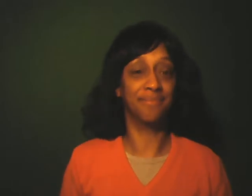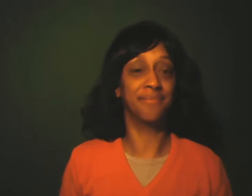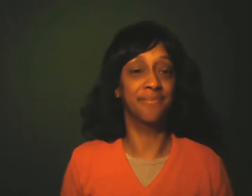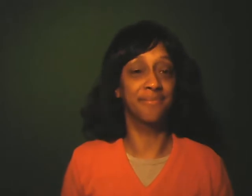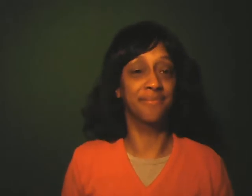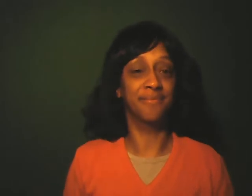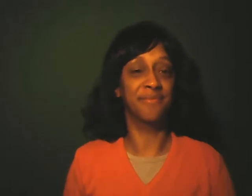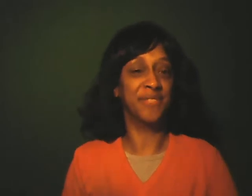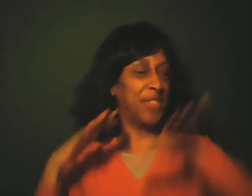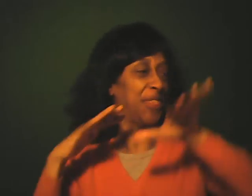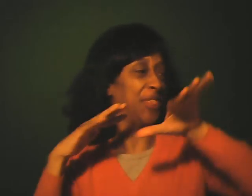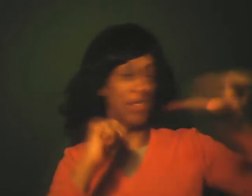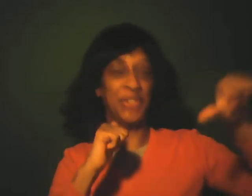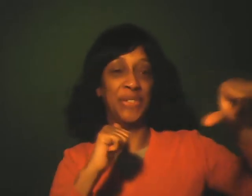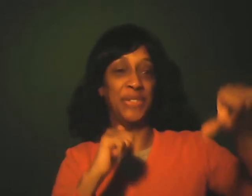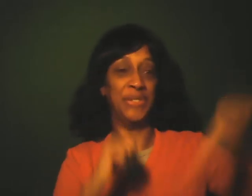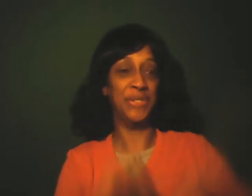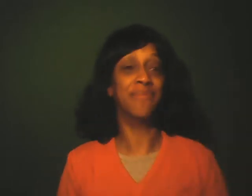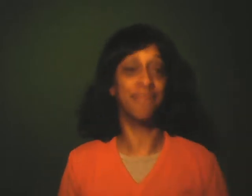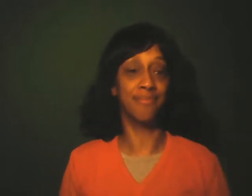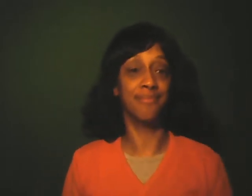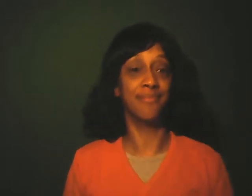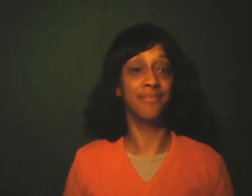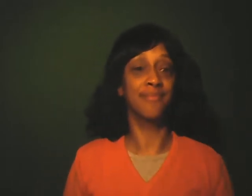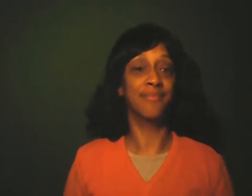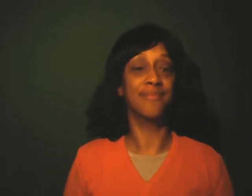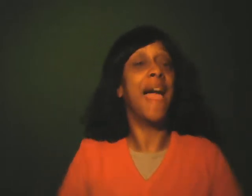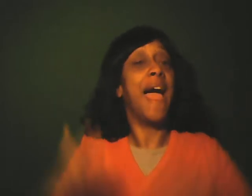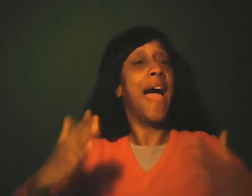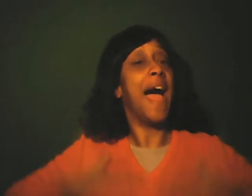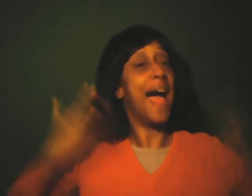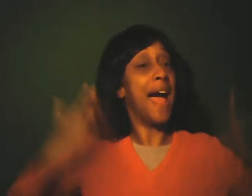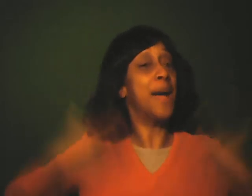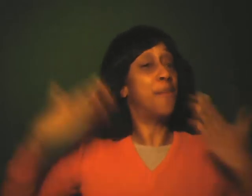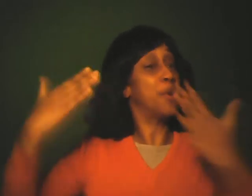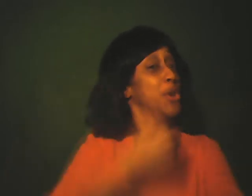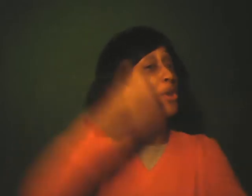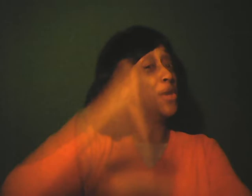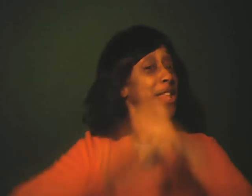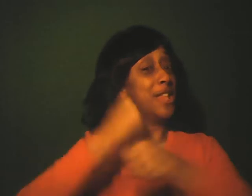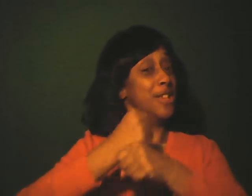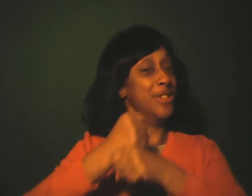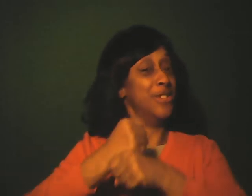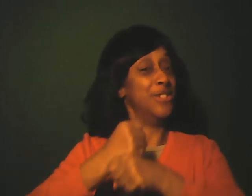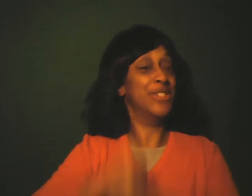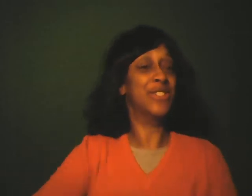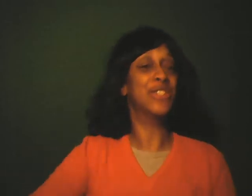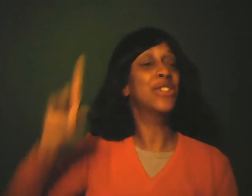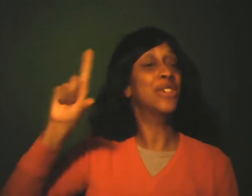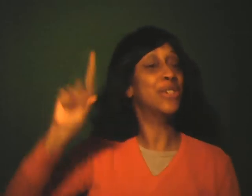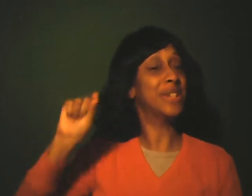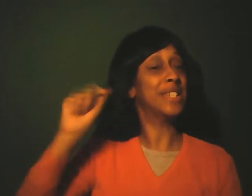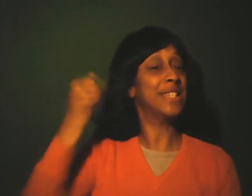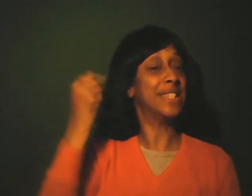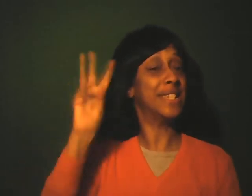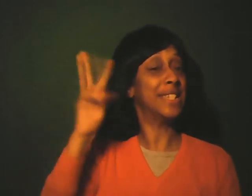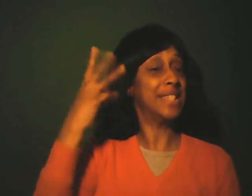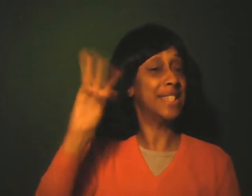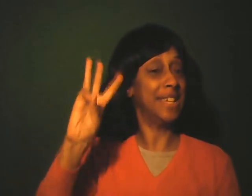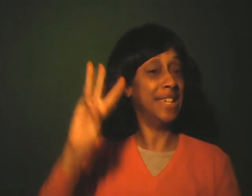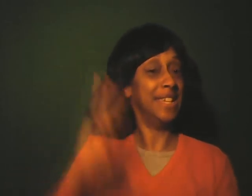2015 gone!!! Happy New Year 2016!!